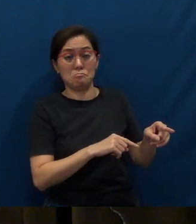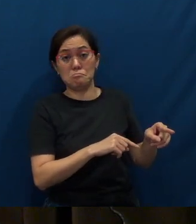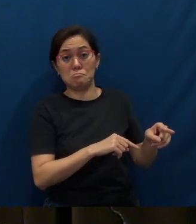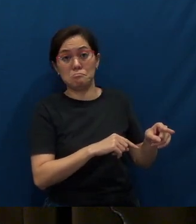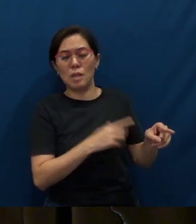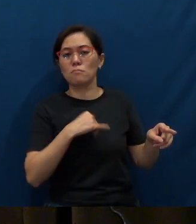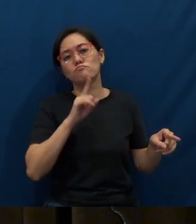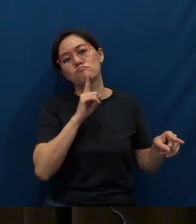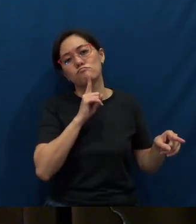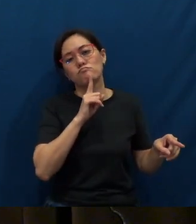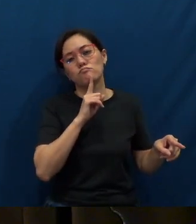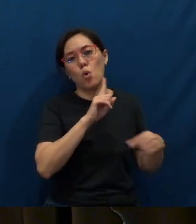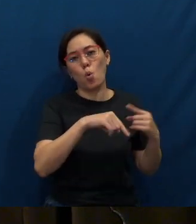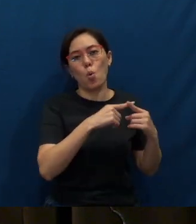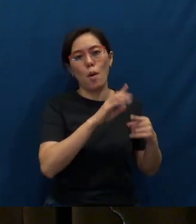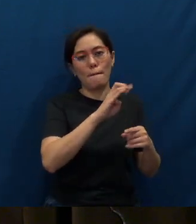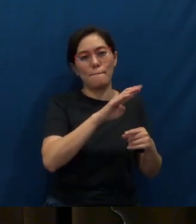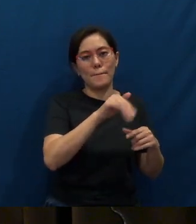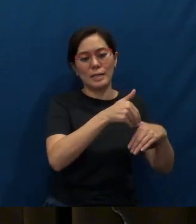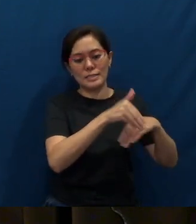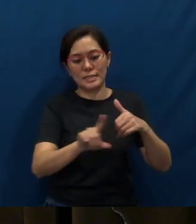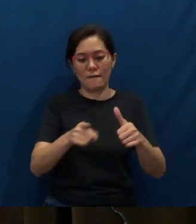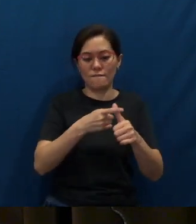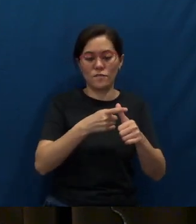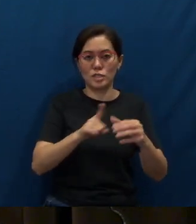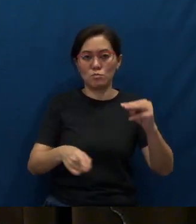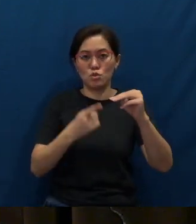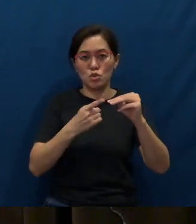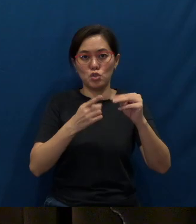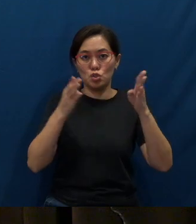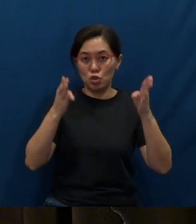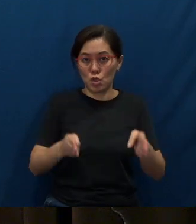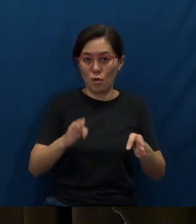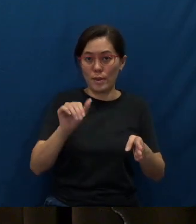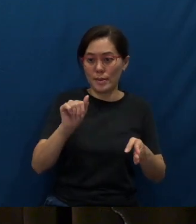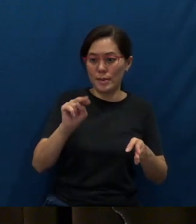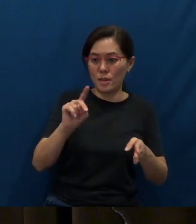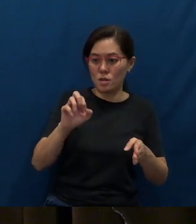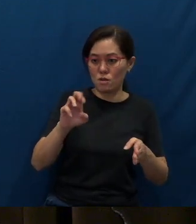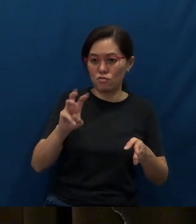And I'm sure when Bartley sent our first missionaries Andrew and Belinda to Africa